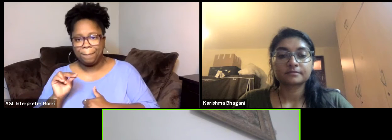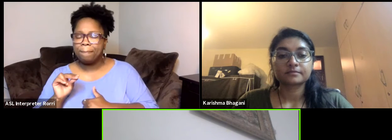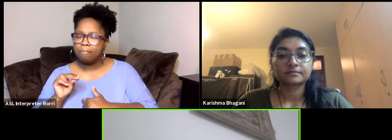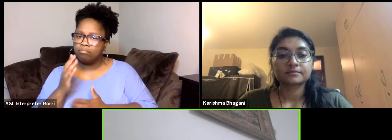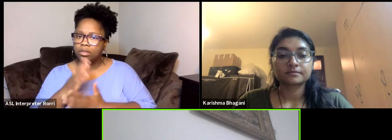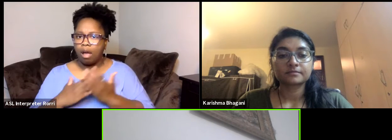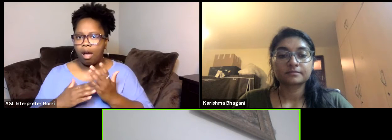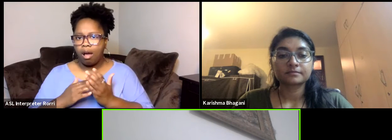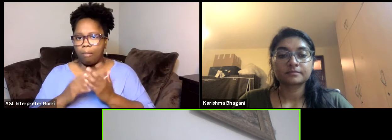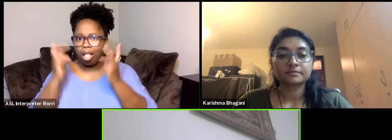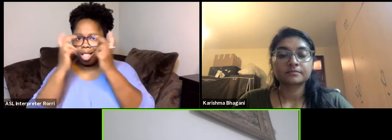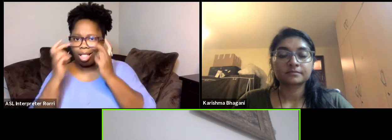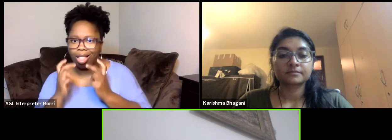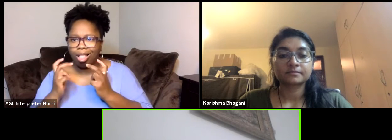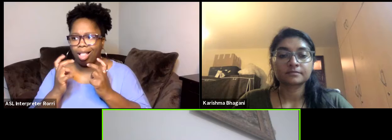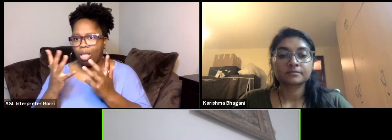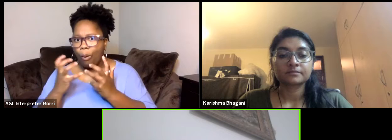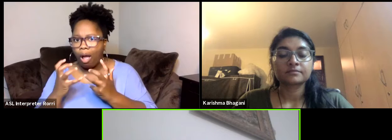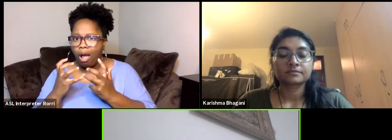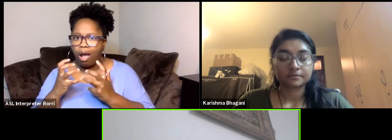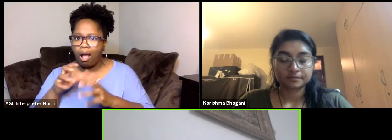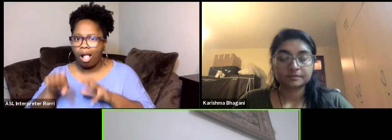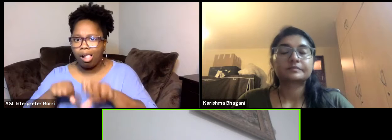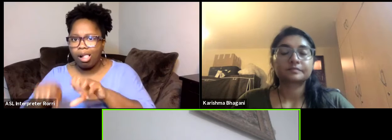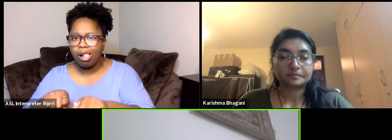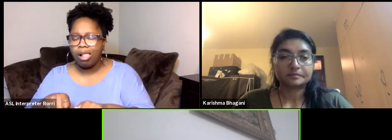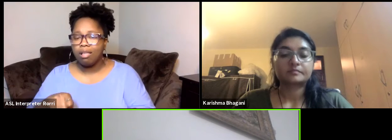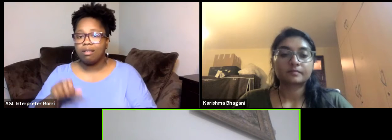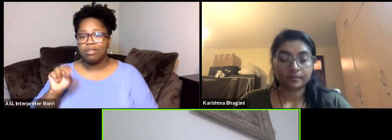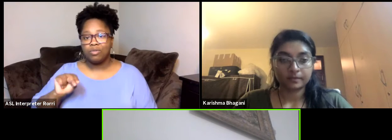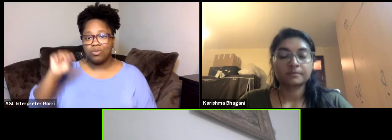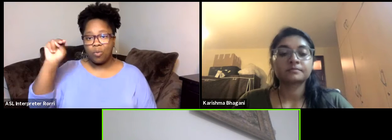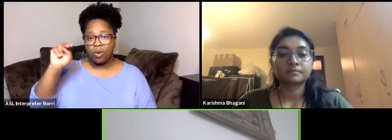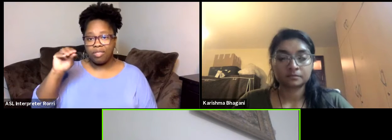of North African reconnecting genuine...